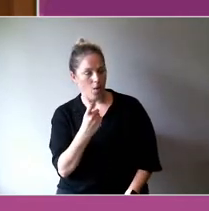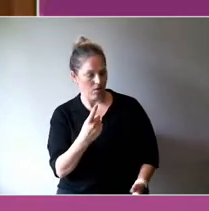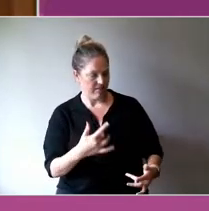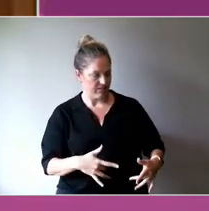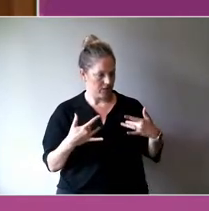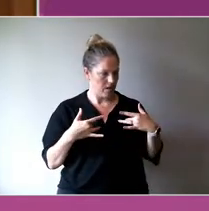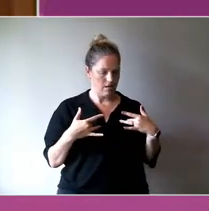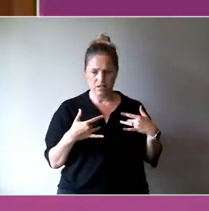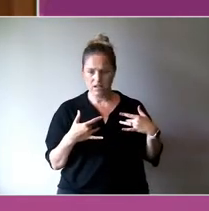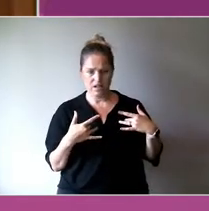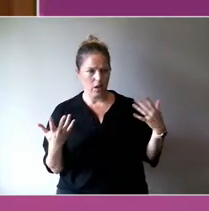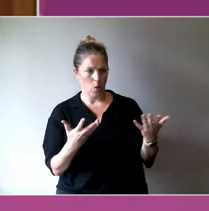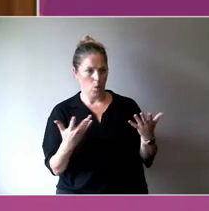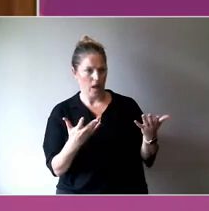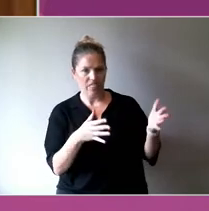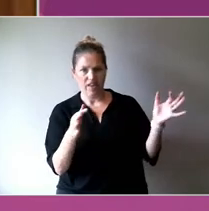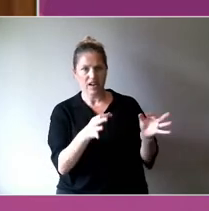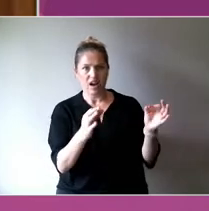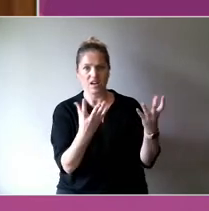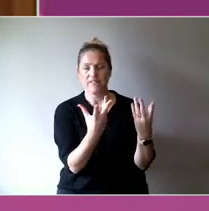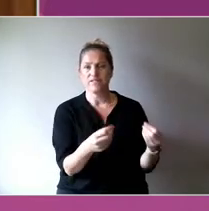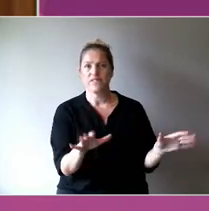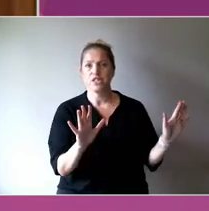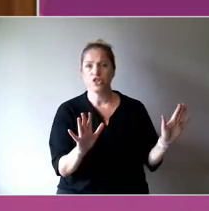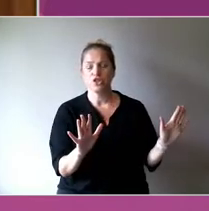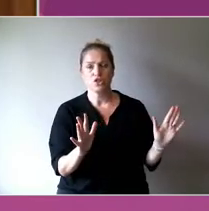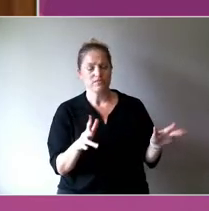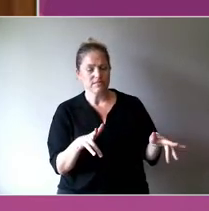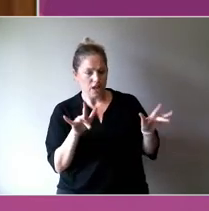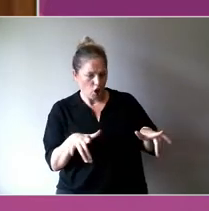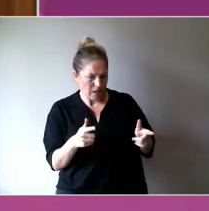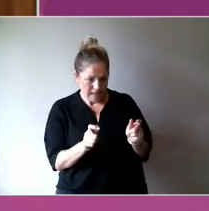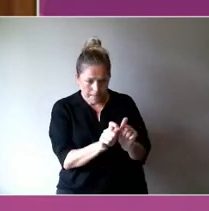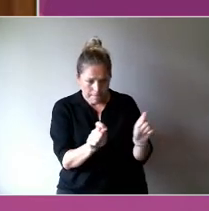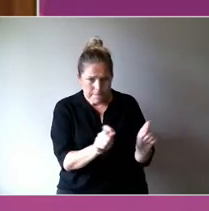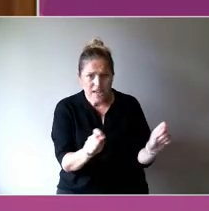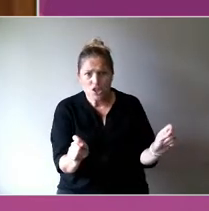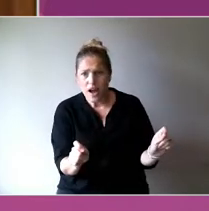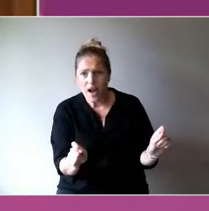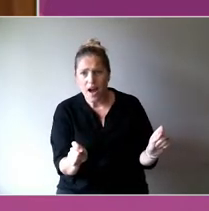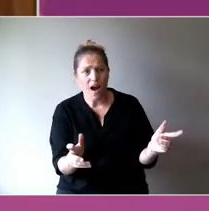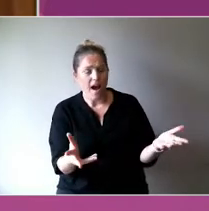While the garden exists, they're distributing the food and they're eating the food and the